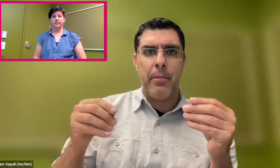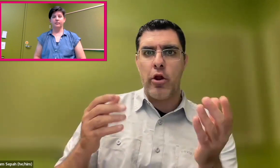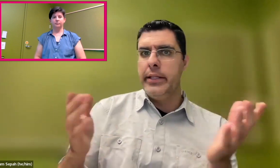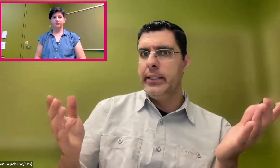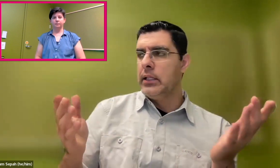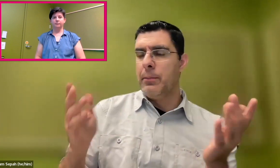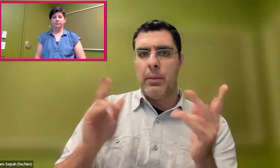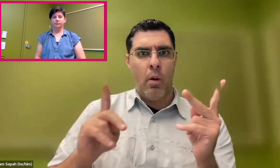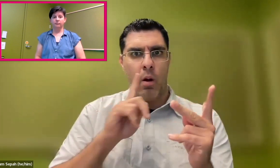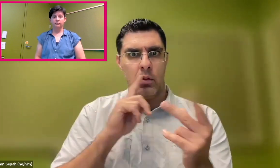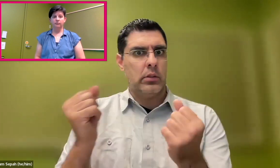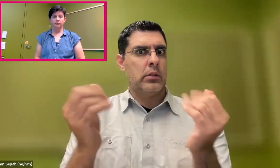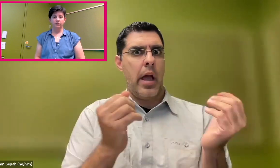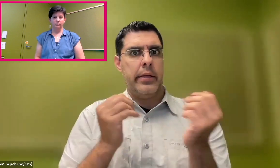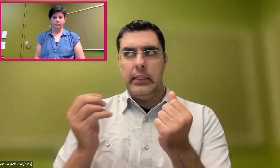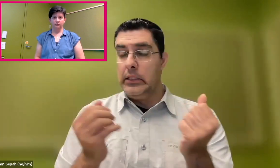of communication, and this is a huge untapped market.